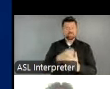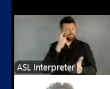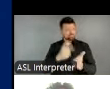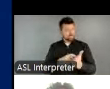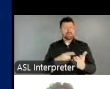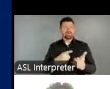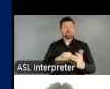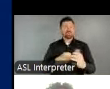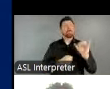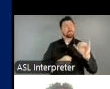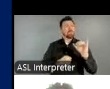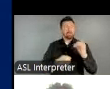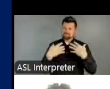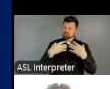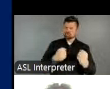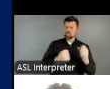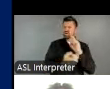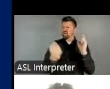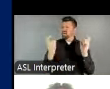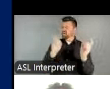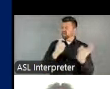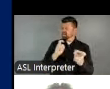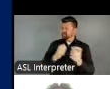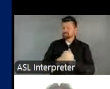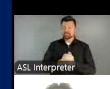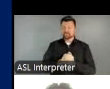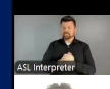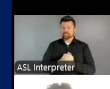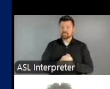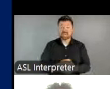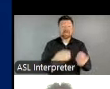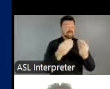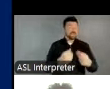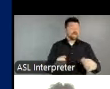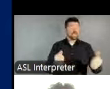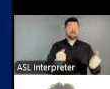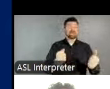this area. As evident in the Healing, Bridging, Thriving summit on the roles of arts and culture